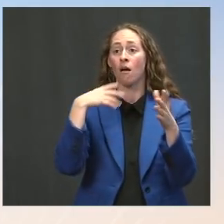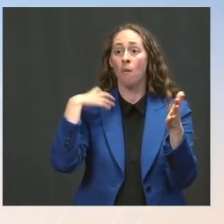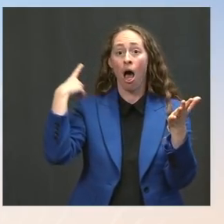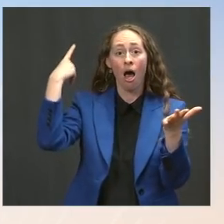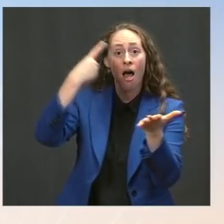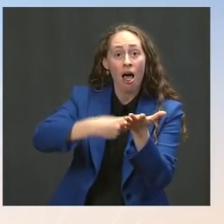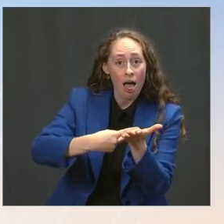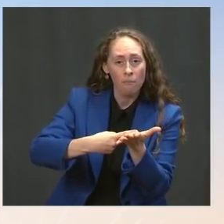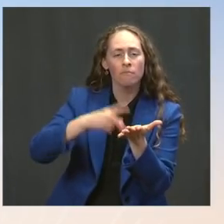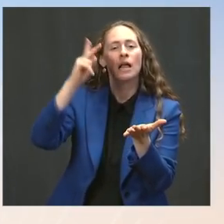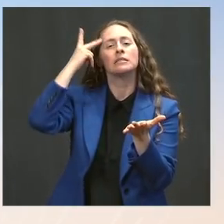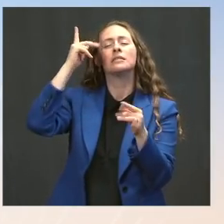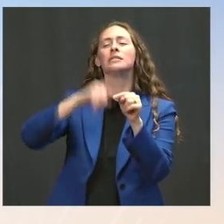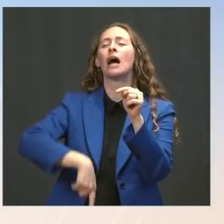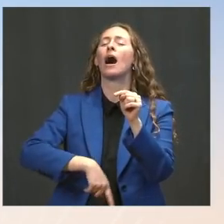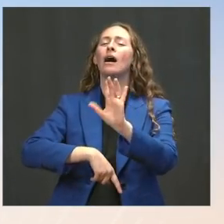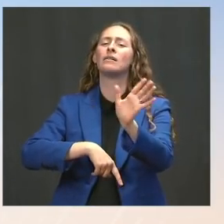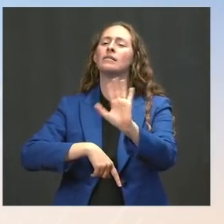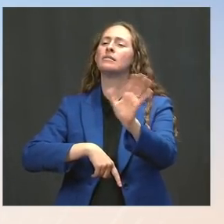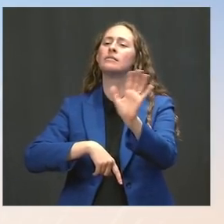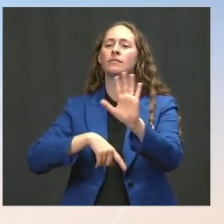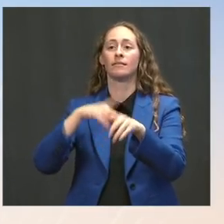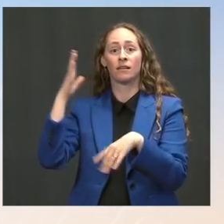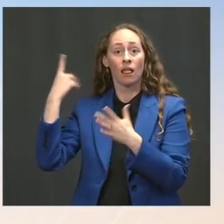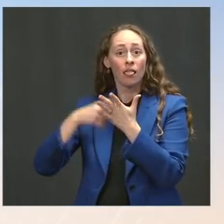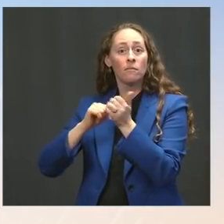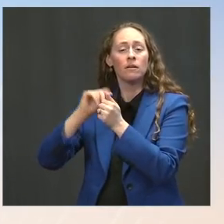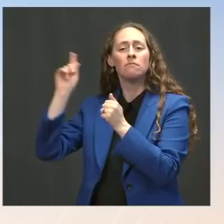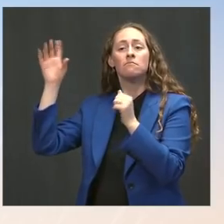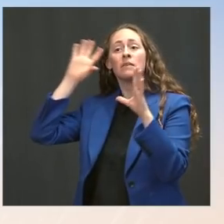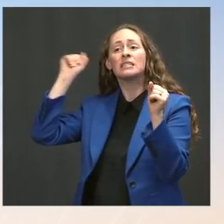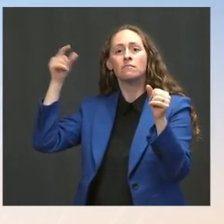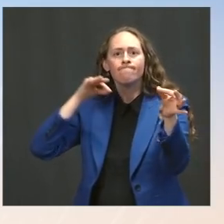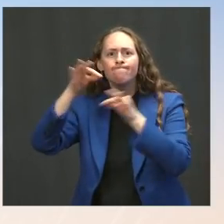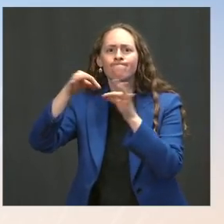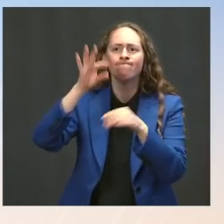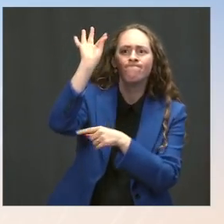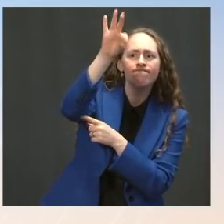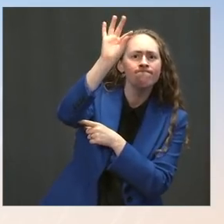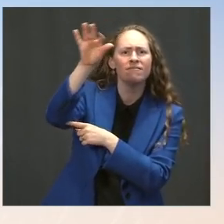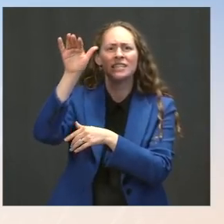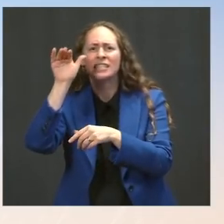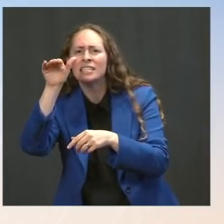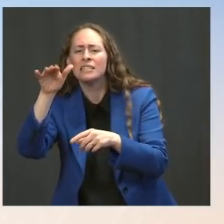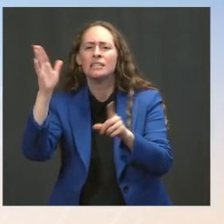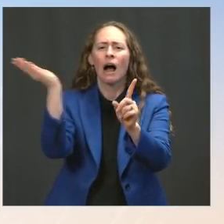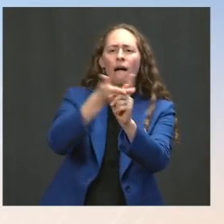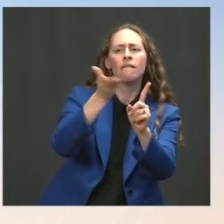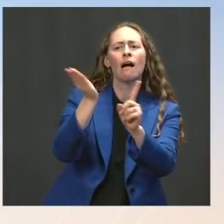to every community about the benefits of getting vaccinated, which is why we have invested as much as we have in local voices